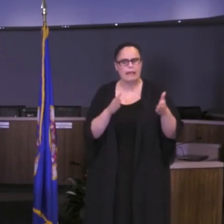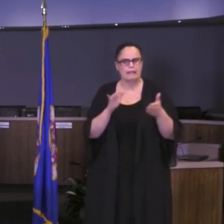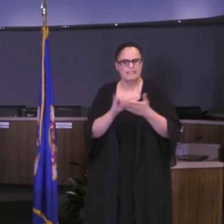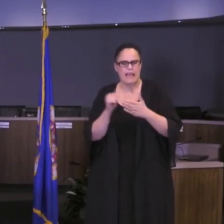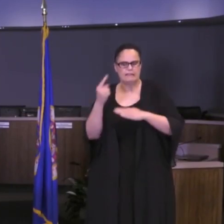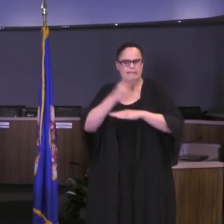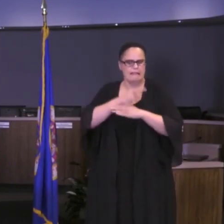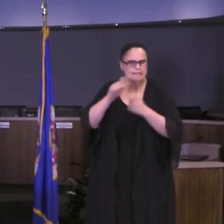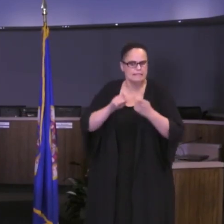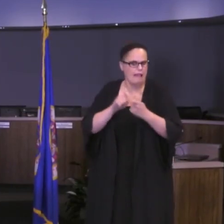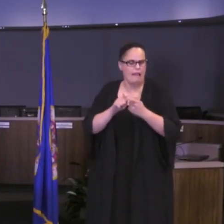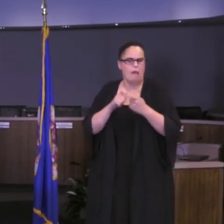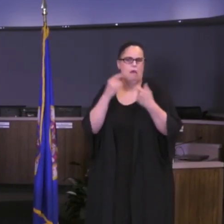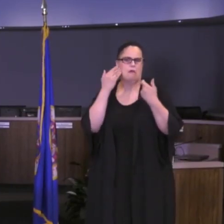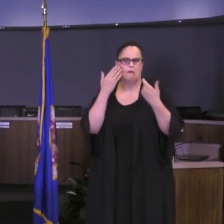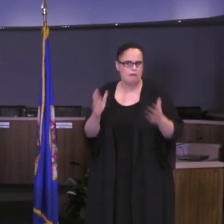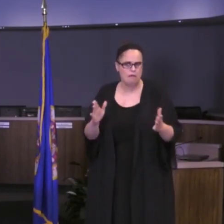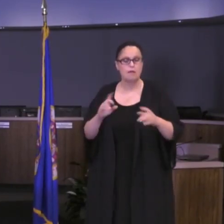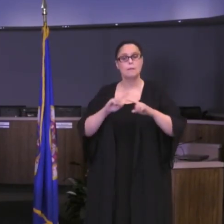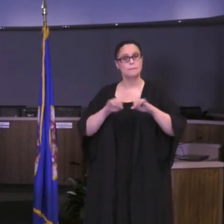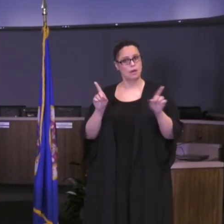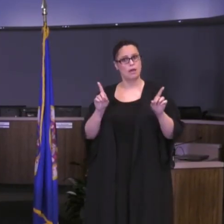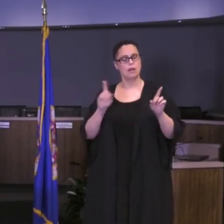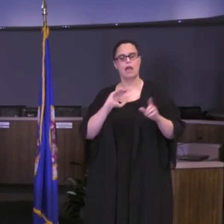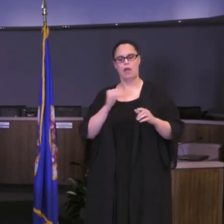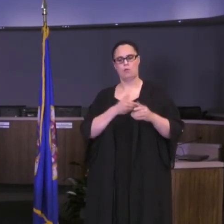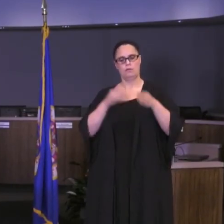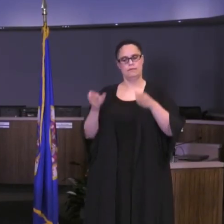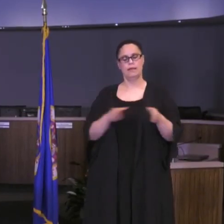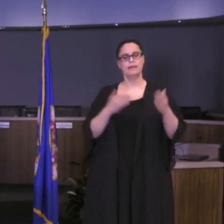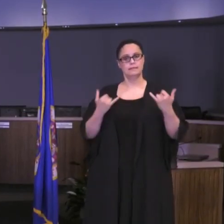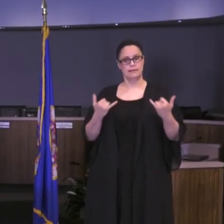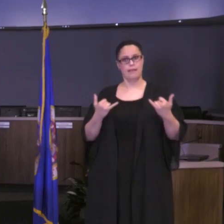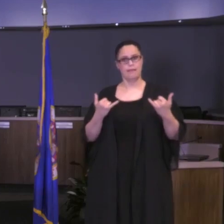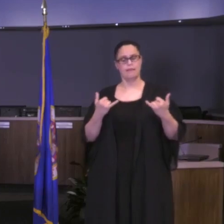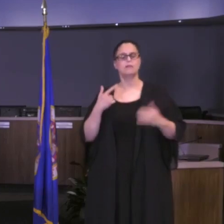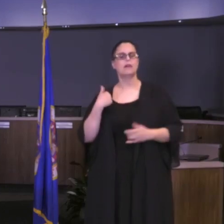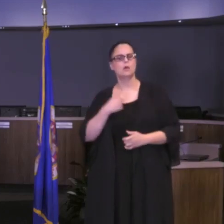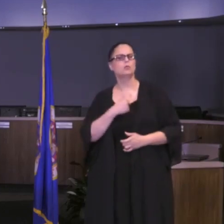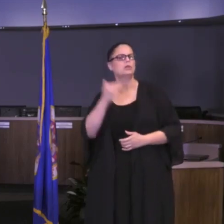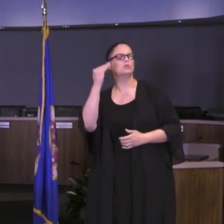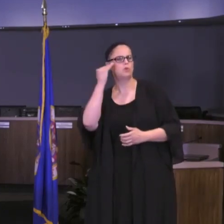but what I do need to share with you is our planning to-date so that you know the many things that we're considering